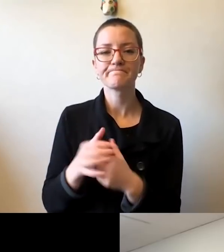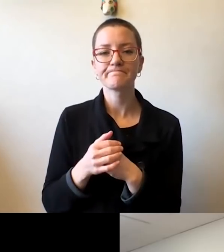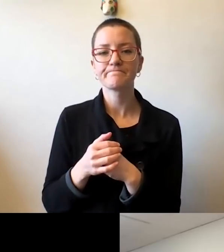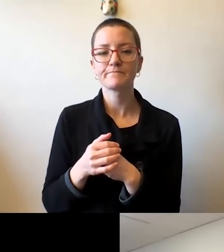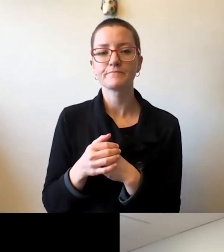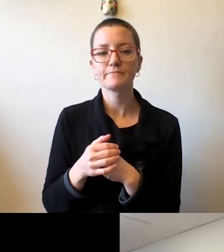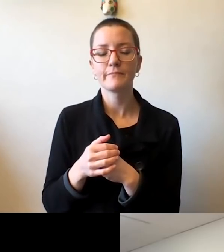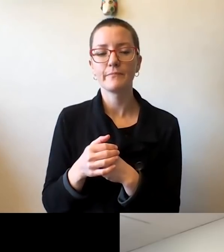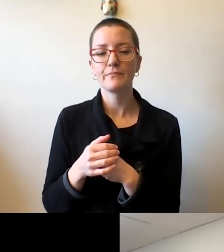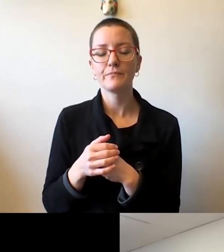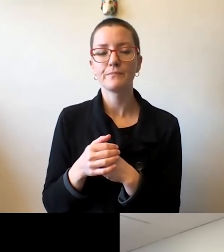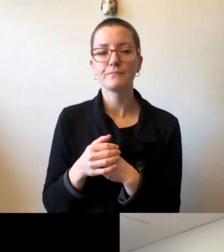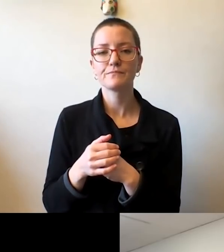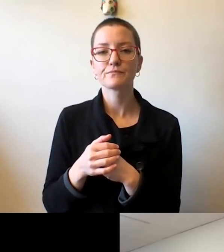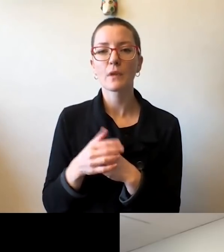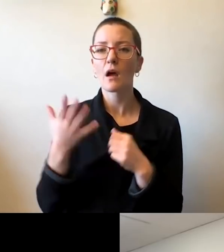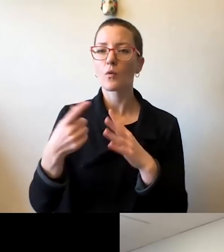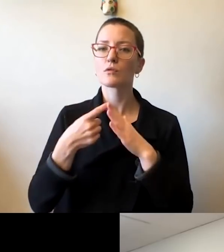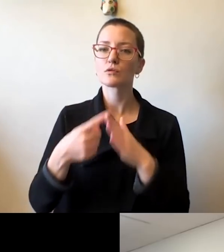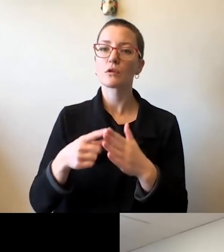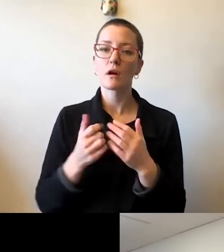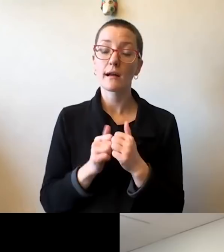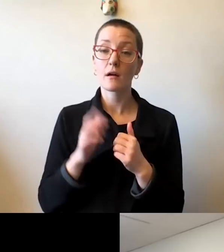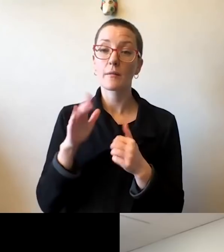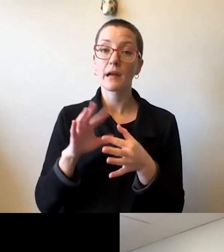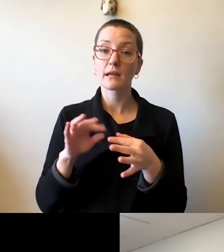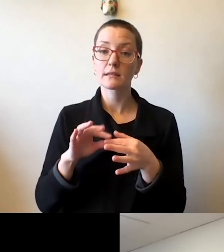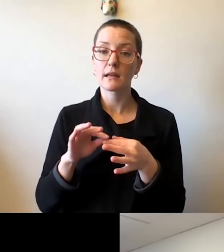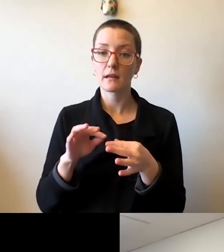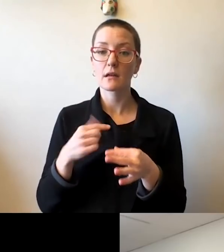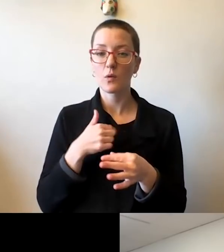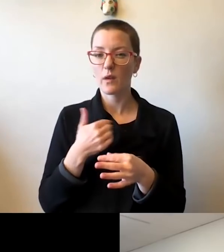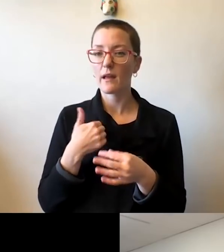and safe guidelines in place for our essential workers.